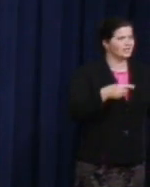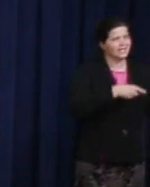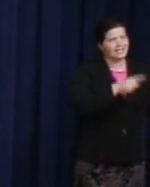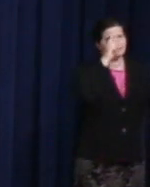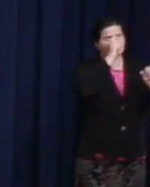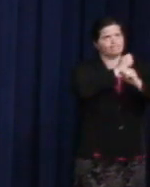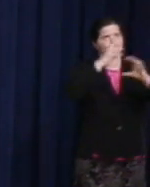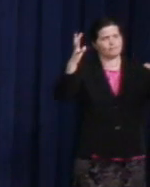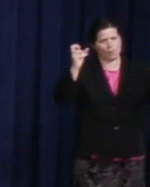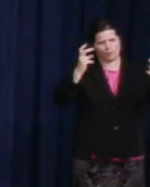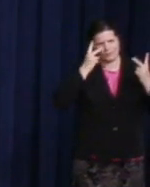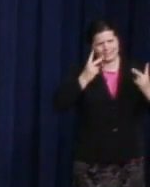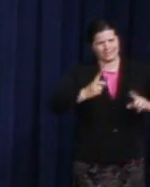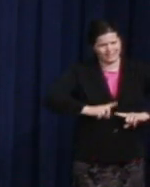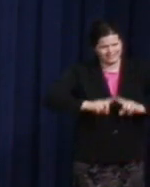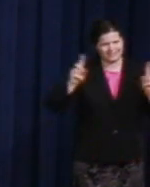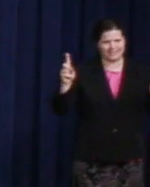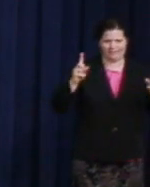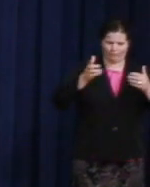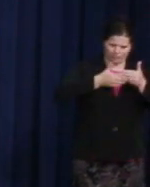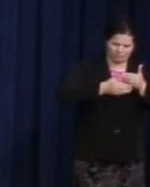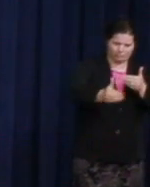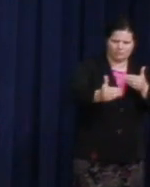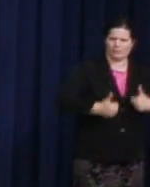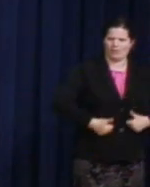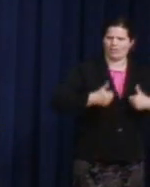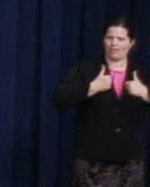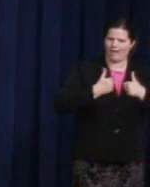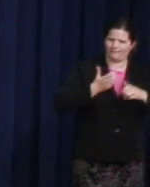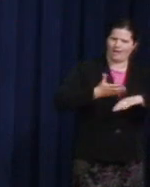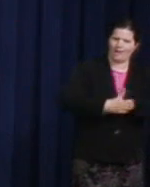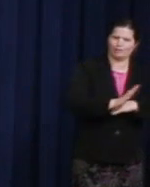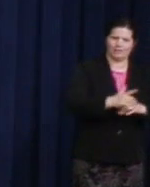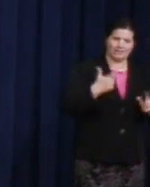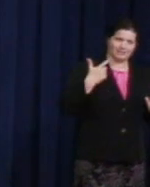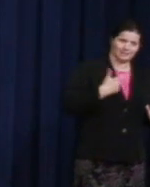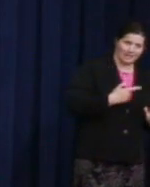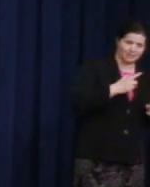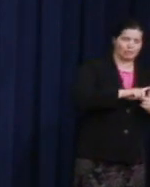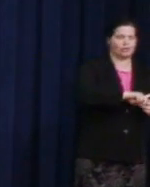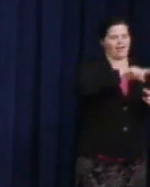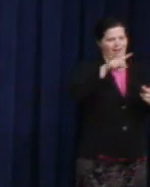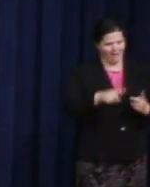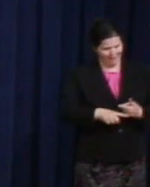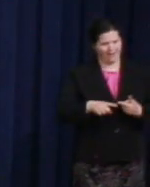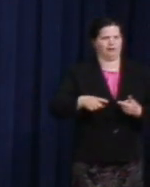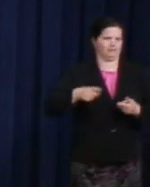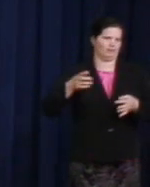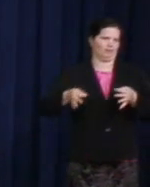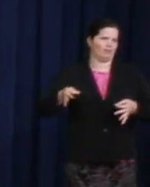from both his assassination, and that equally mean-spirited verdict. He hoped our justice system could be moved